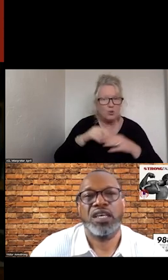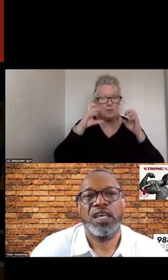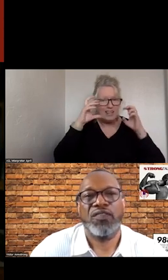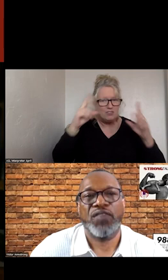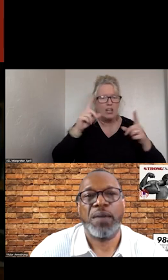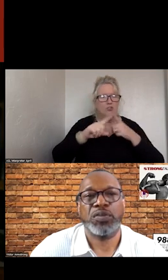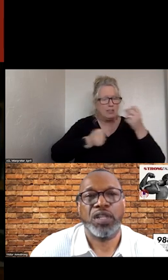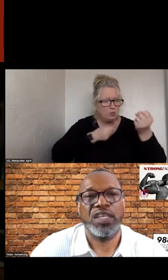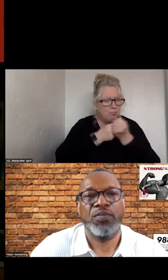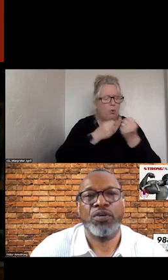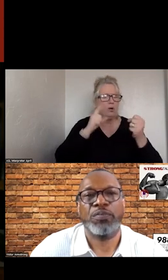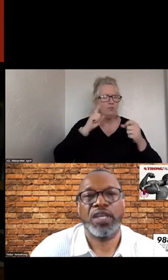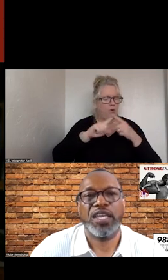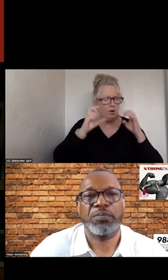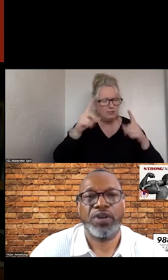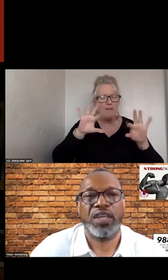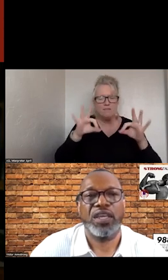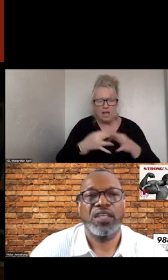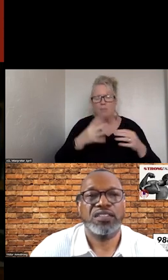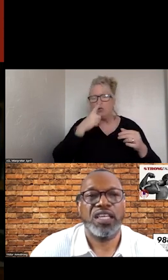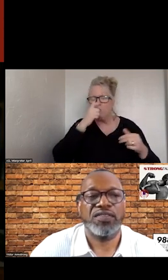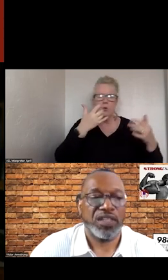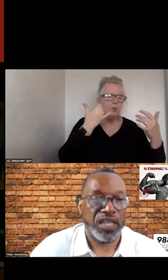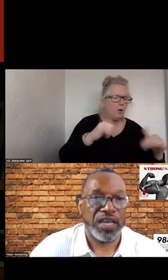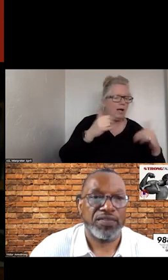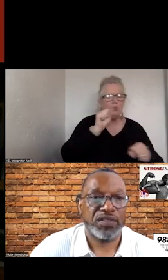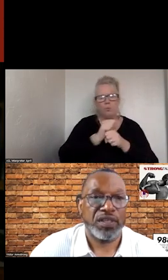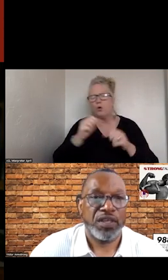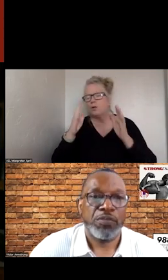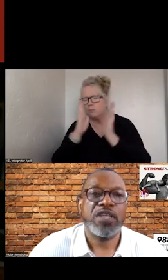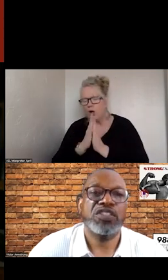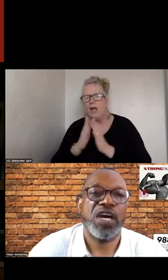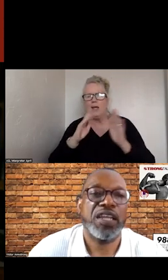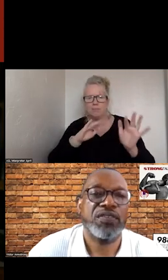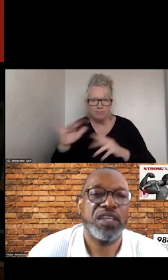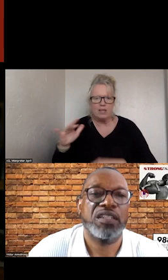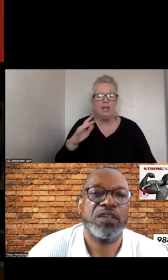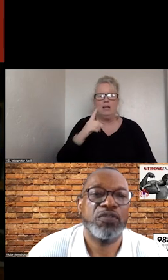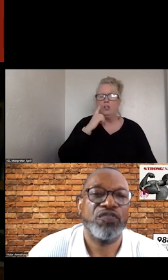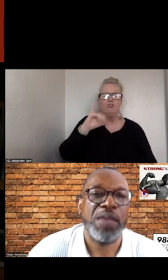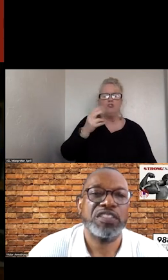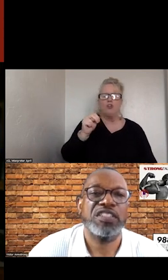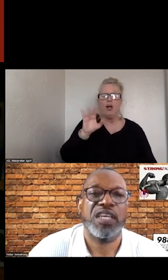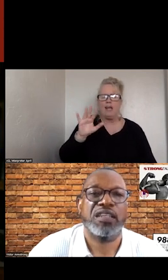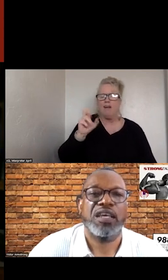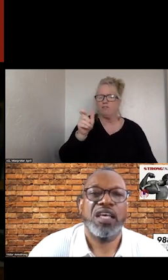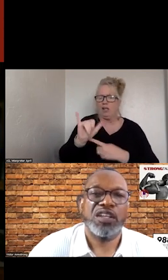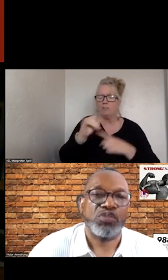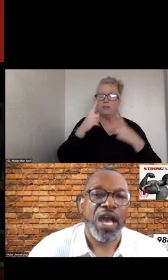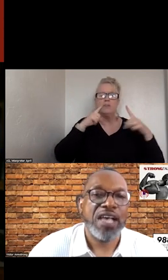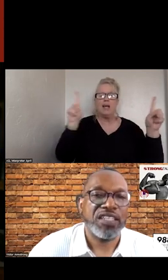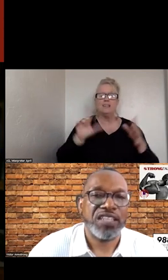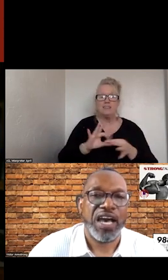PATIENTS WHERE FAMILIES WORK, LAY, AND PRAY. JOHN F KENNEDY SAY THERE IS A RISE IN